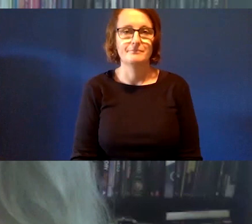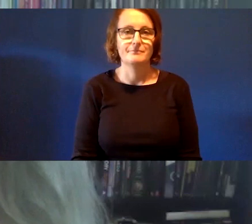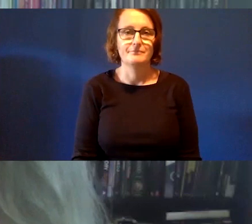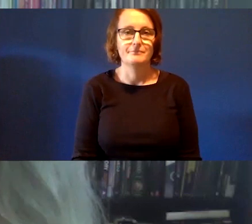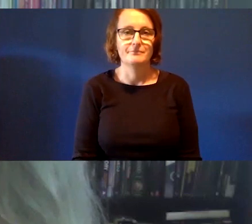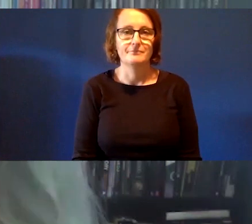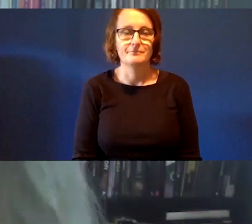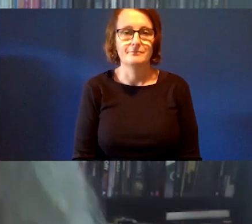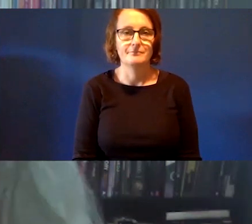type in!